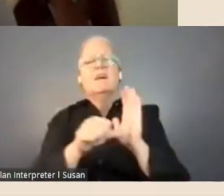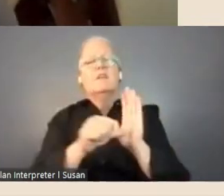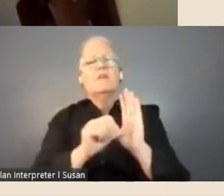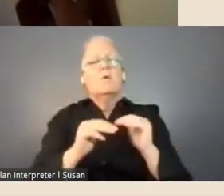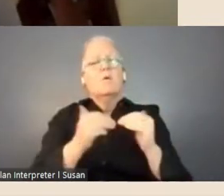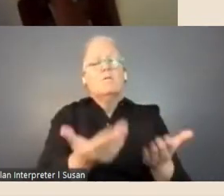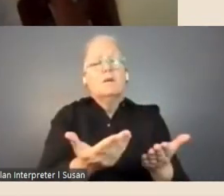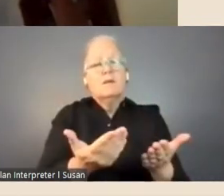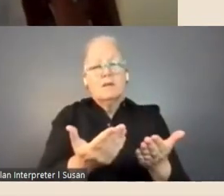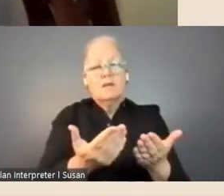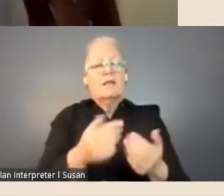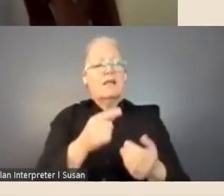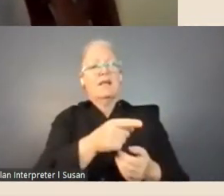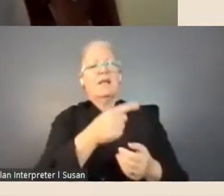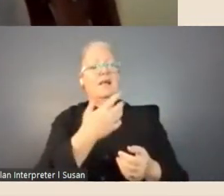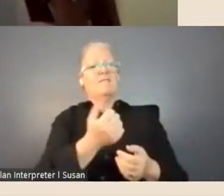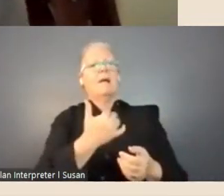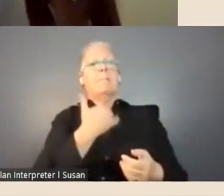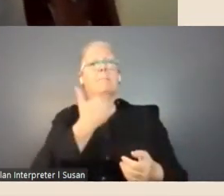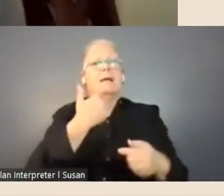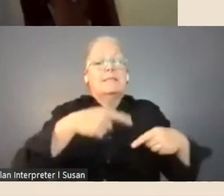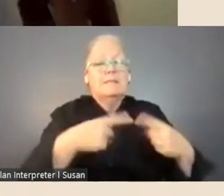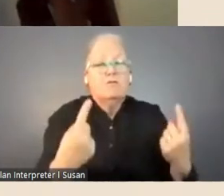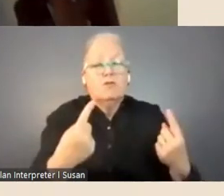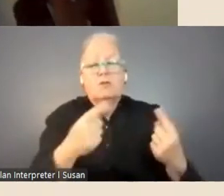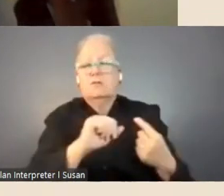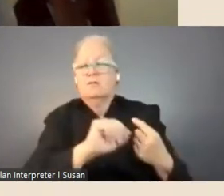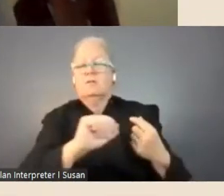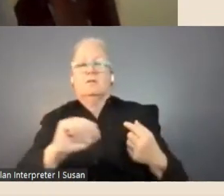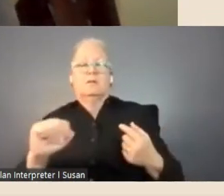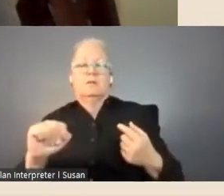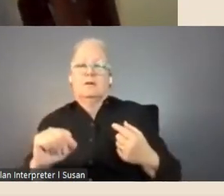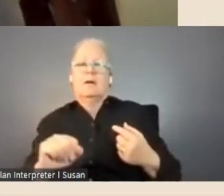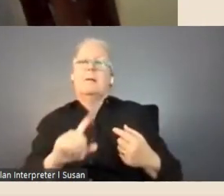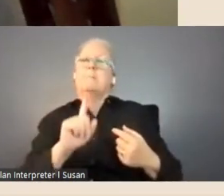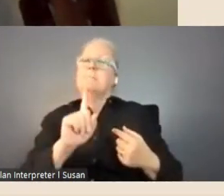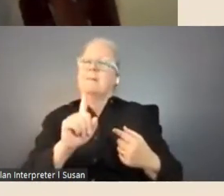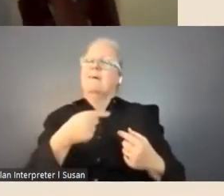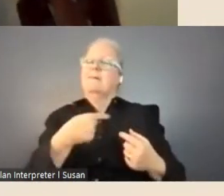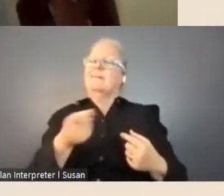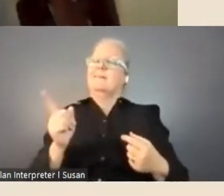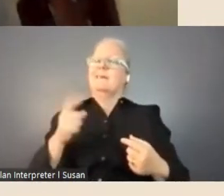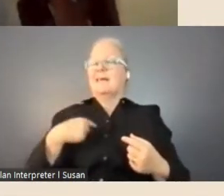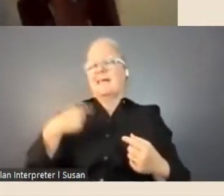amount of this, there is an expectation that you'll be able to demonstrate what your area of practice